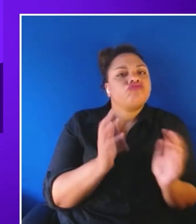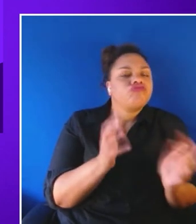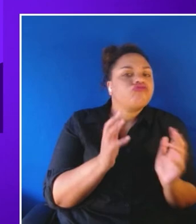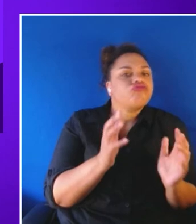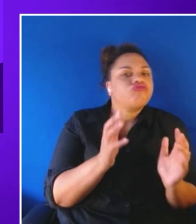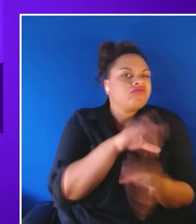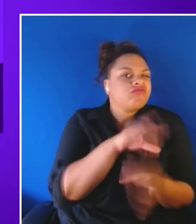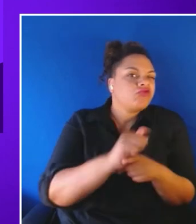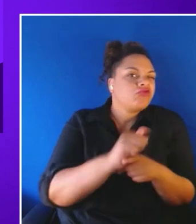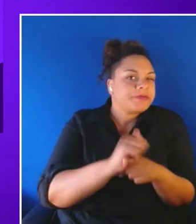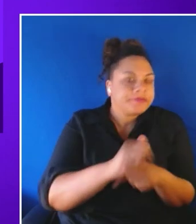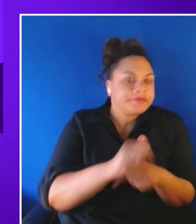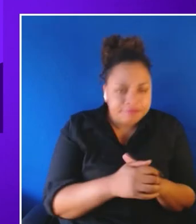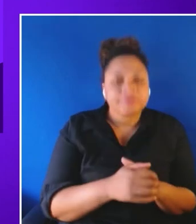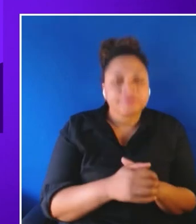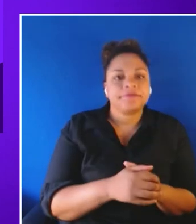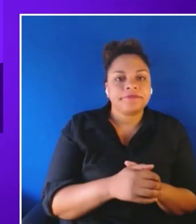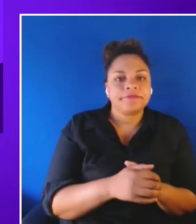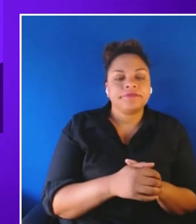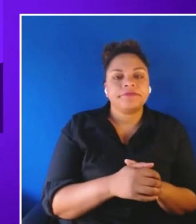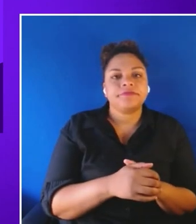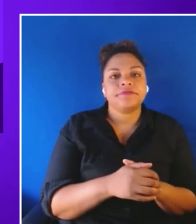And in this in and in the solution that they have available today.